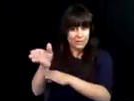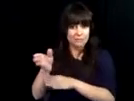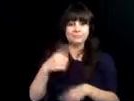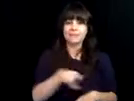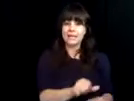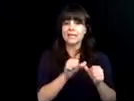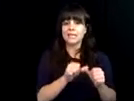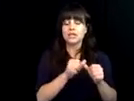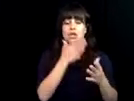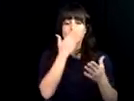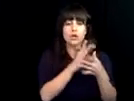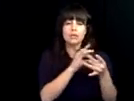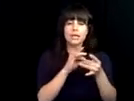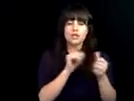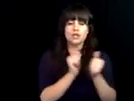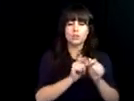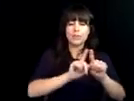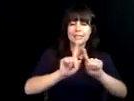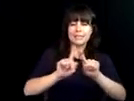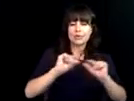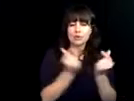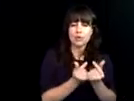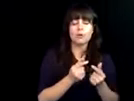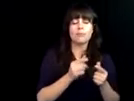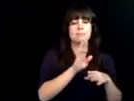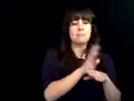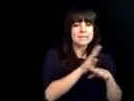recommendation. The business unit maintained successful working